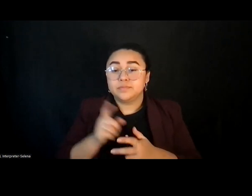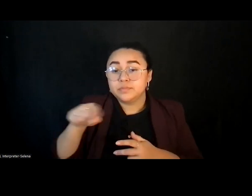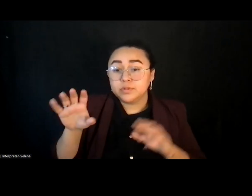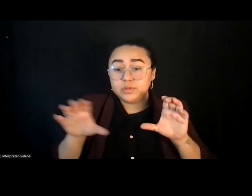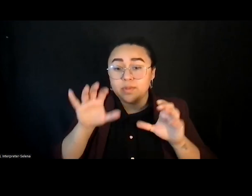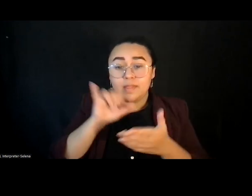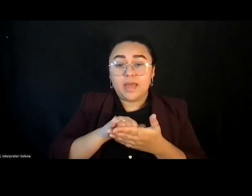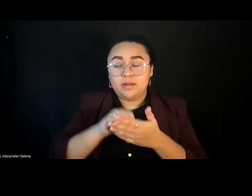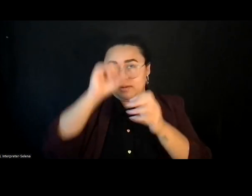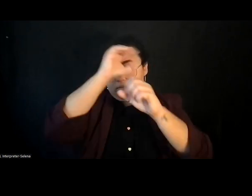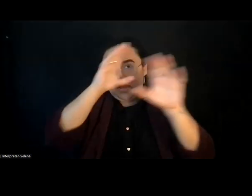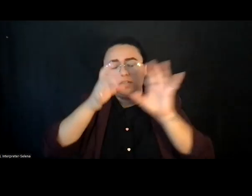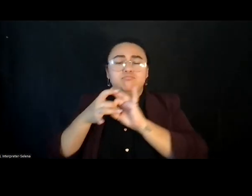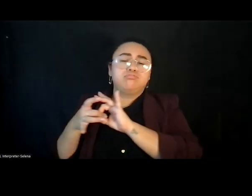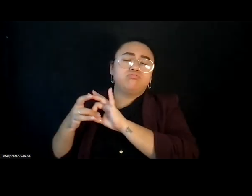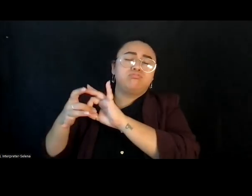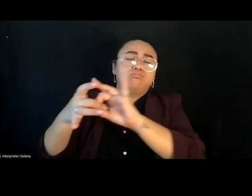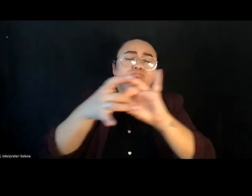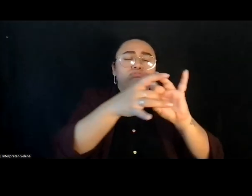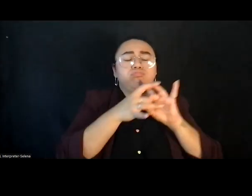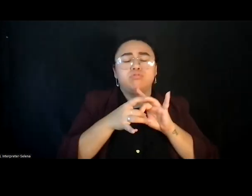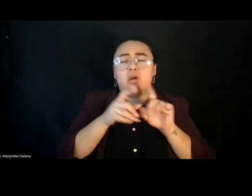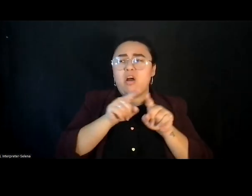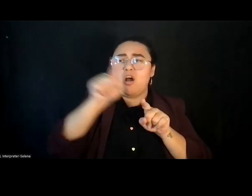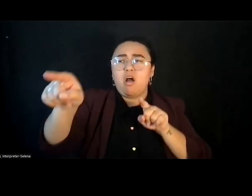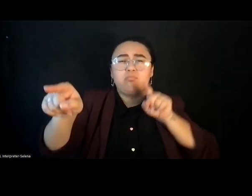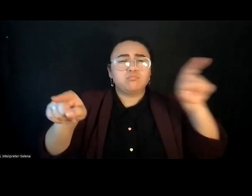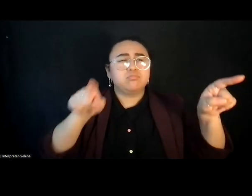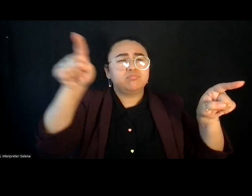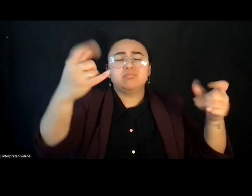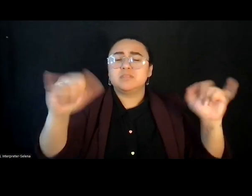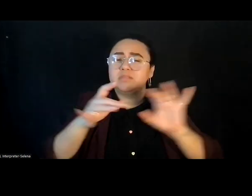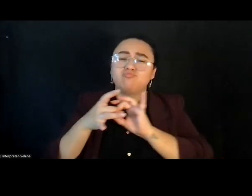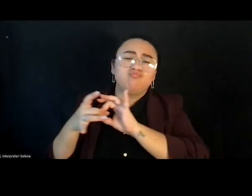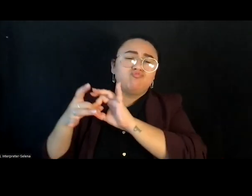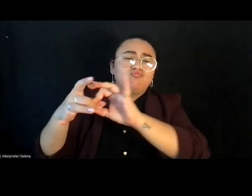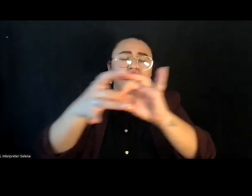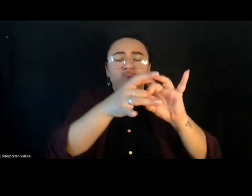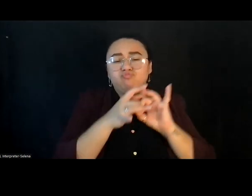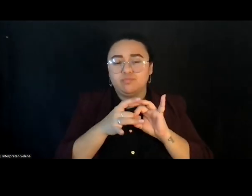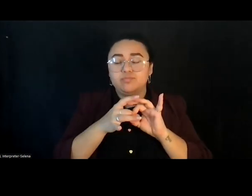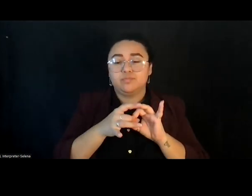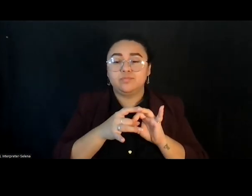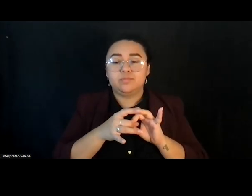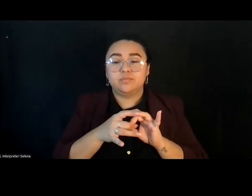connected in our different places on this land but also connected in this portal.